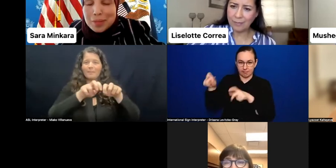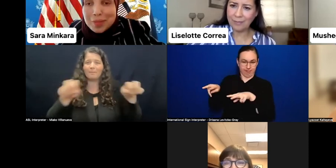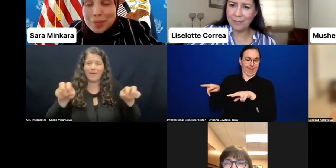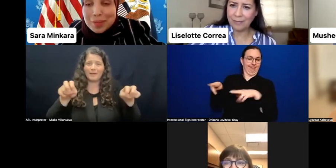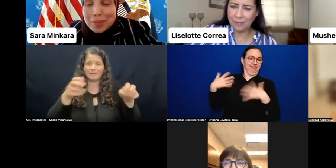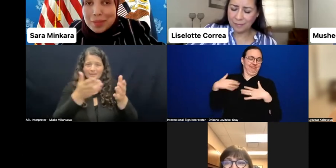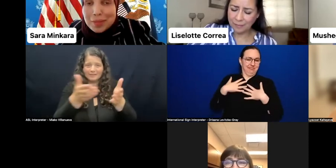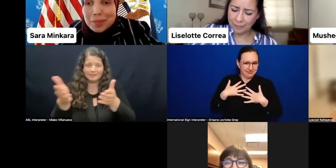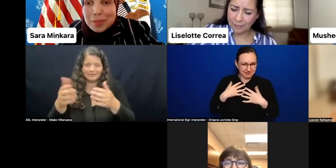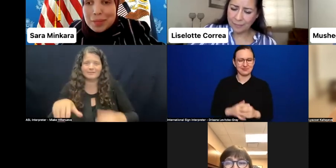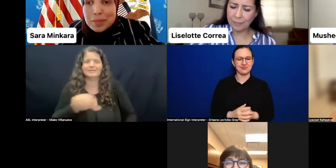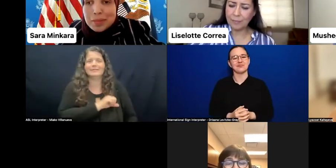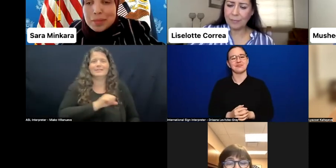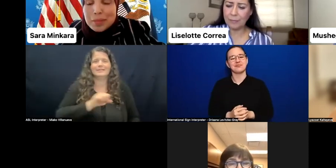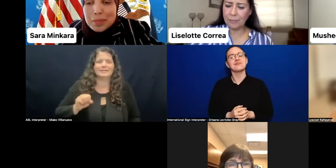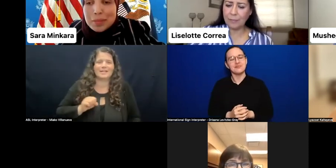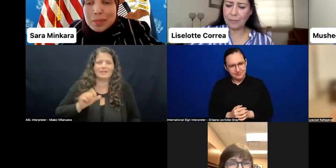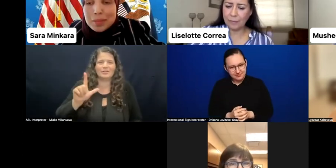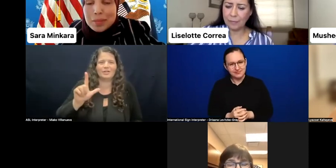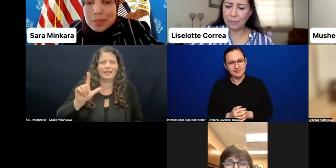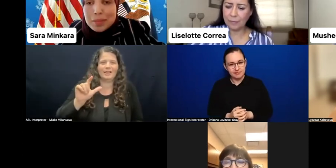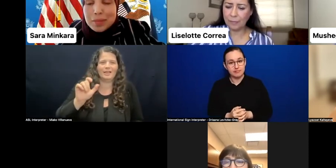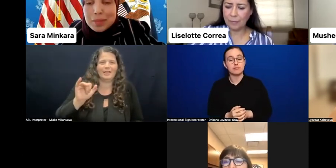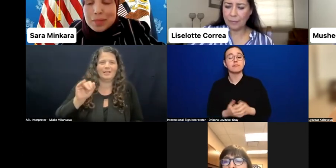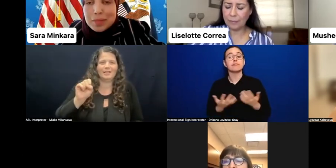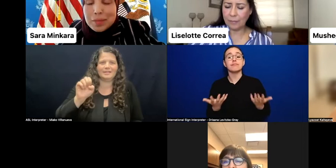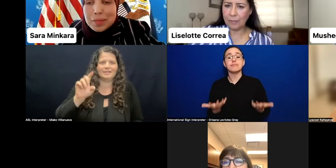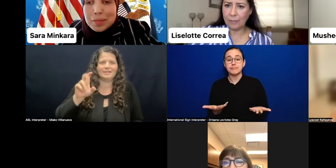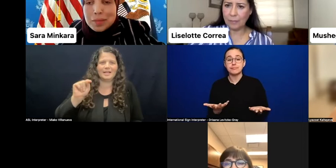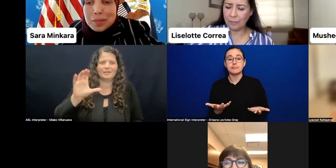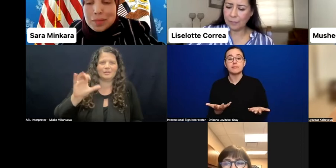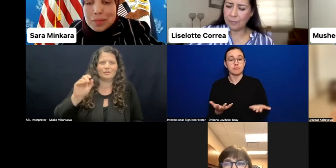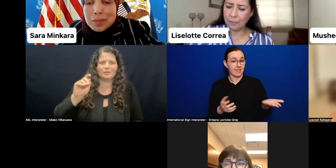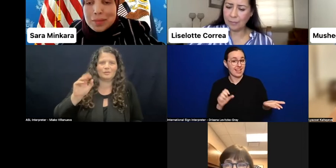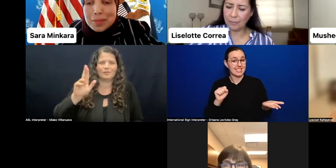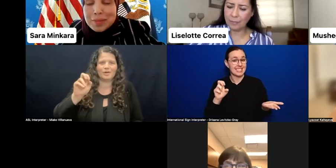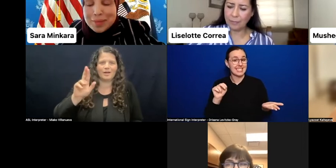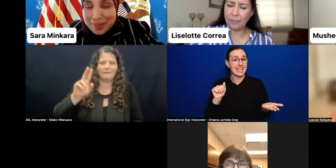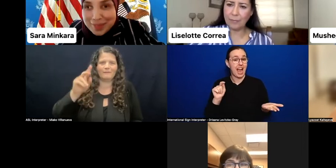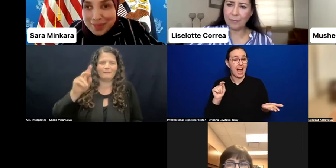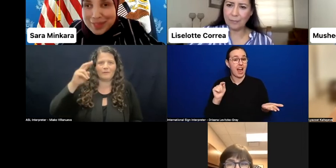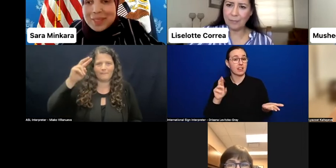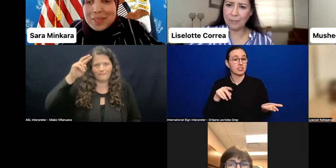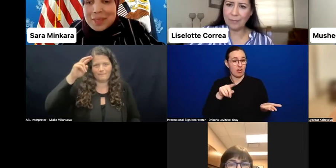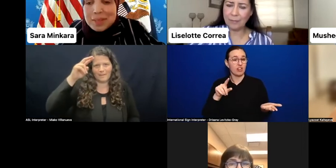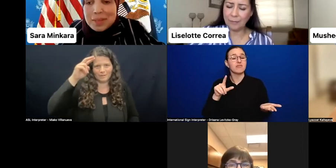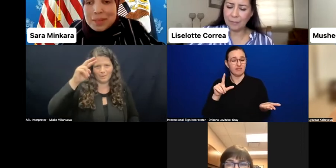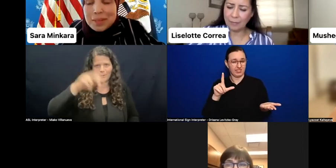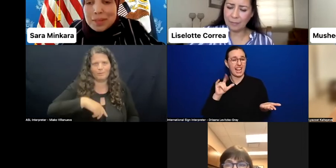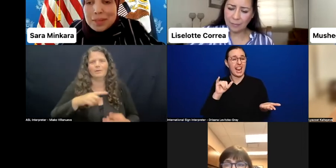Senator Lyazzat Kaltayeva from Kazakhstan, Lisolette Correa, Head of the Gender and Non-Discrimination Unit